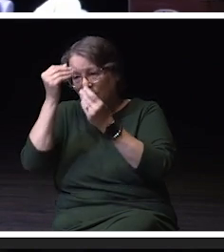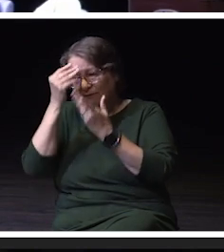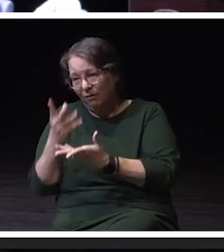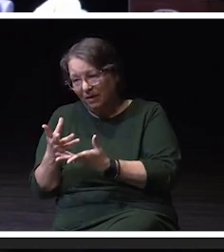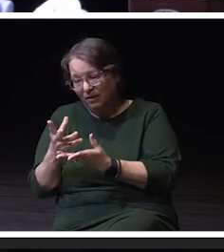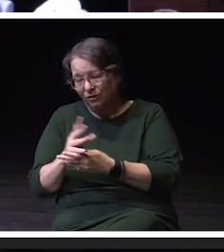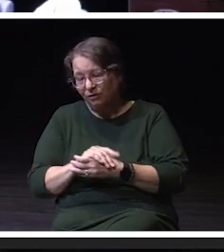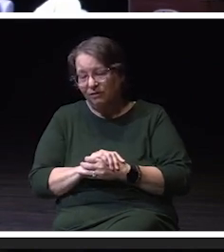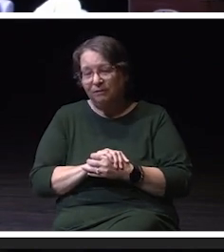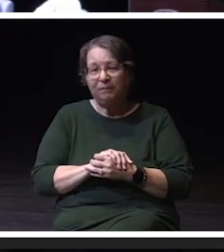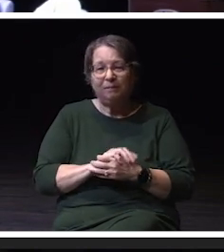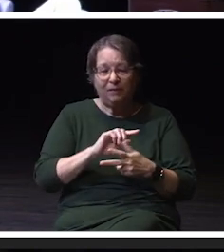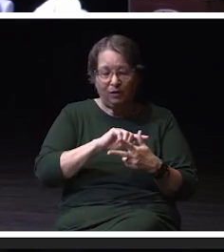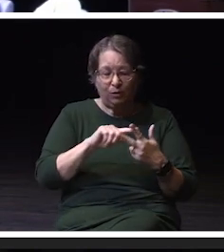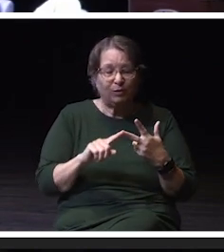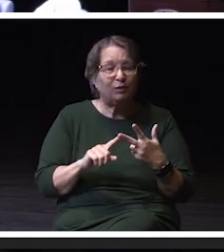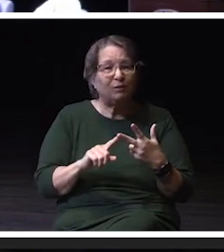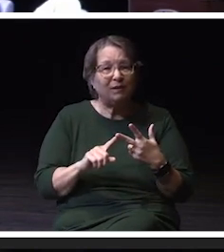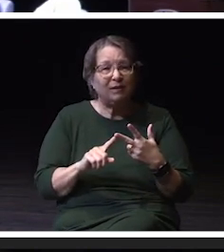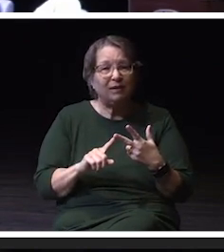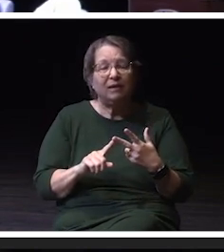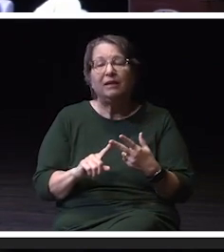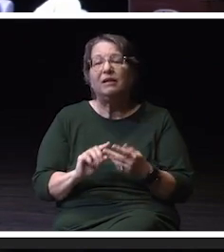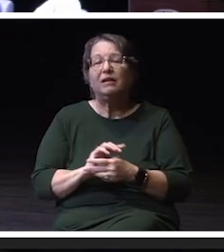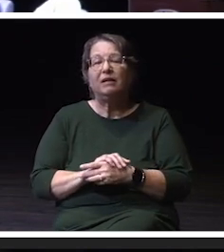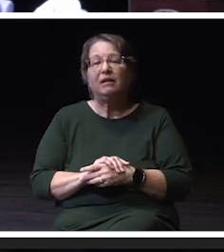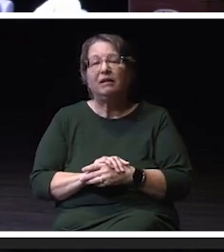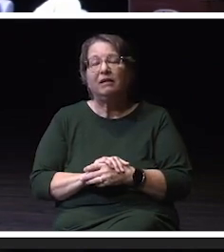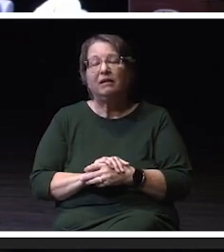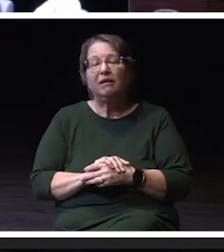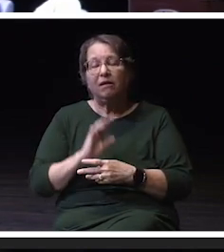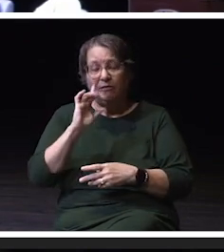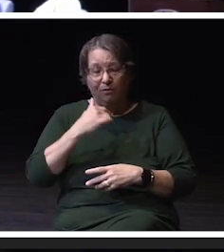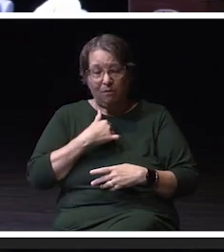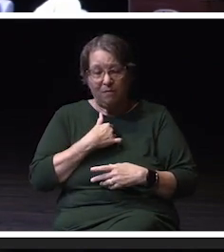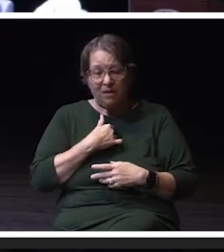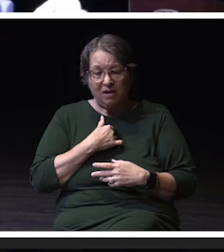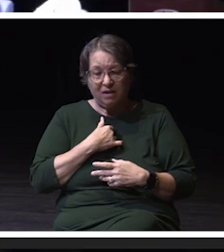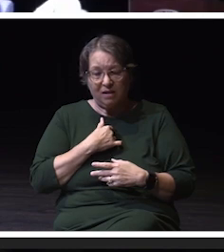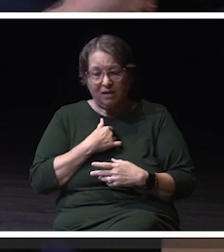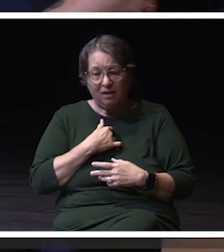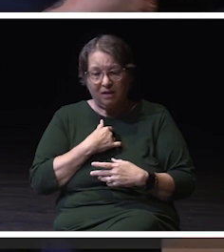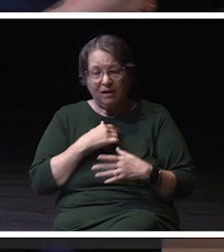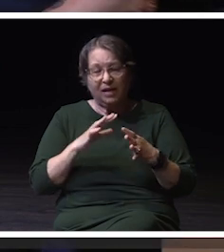for us to make informed decisions. And so for me, it's important that we look at this approach